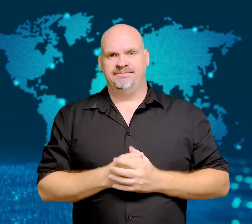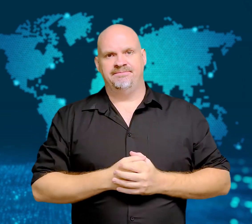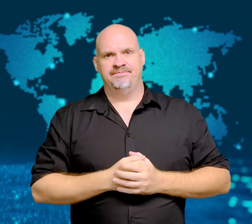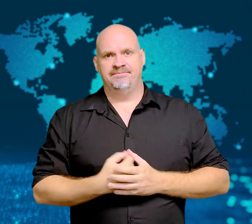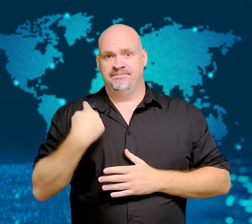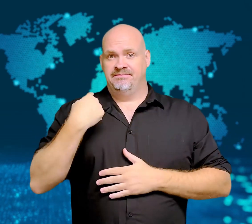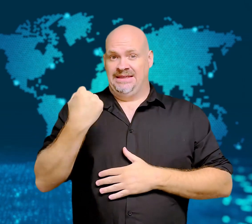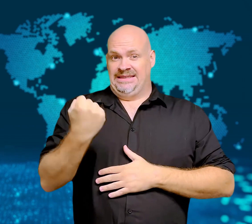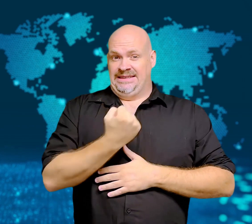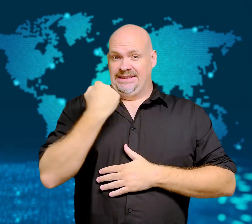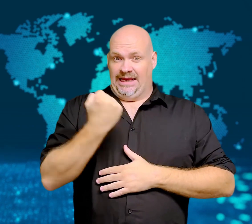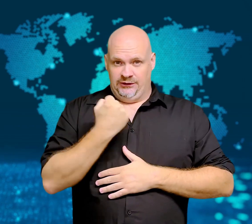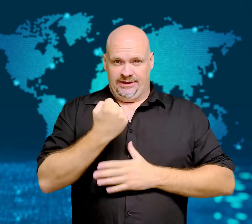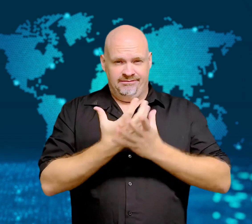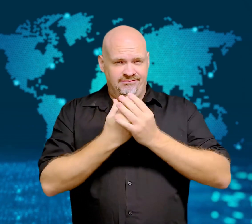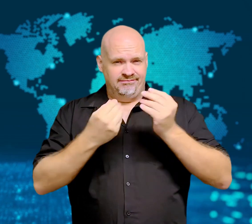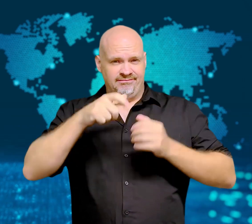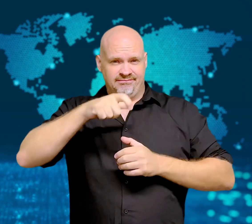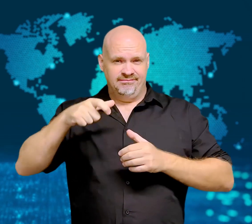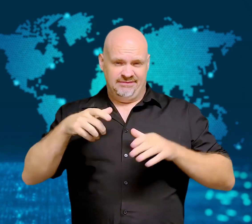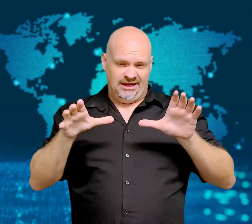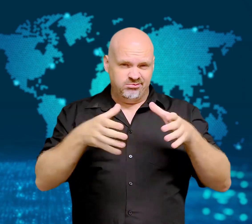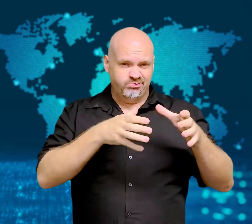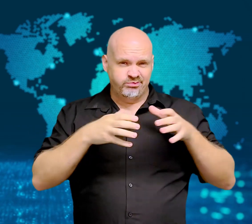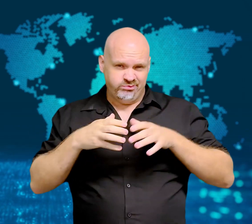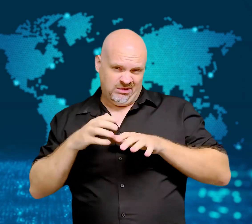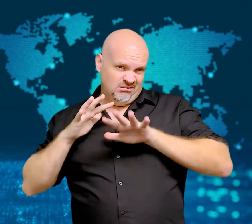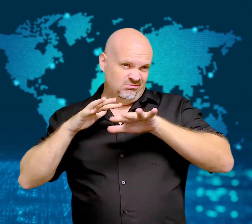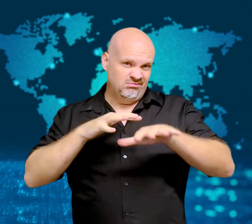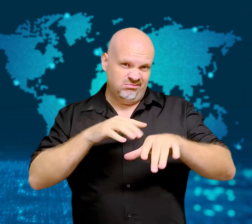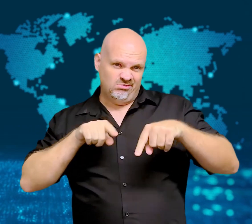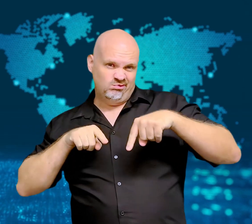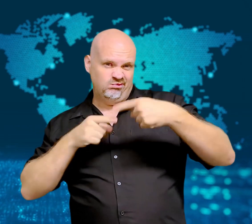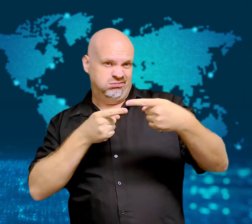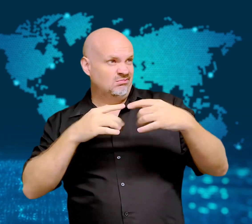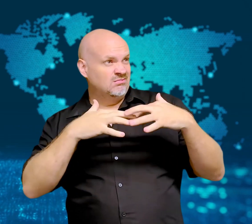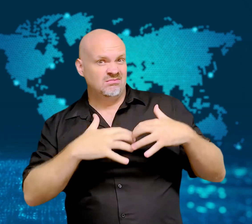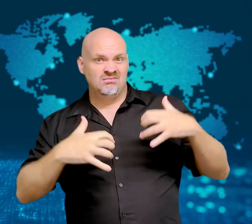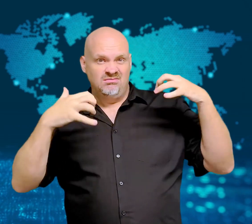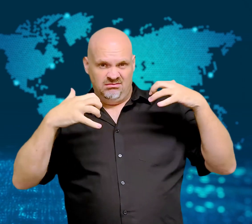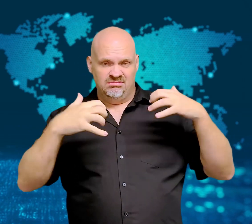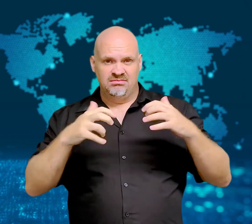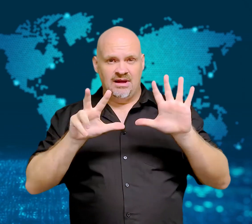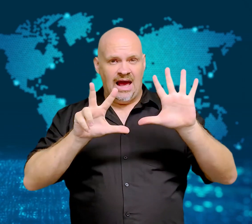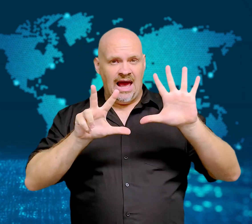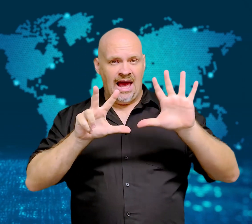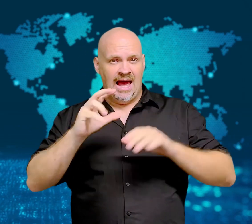On Saturday, large groups of anti- government protesters gathered